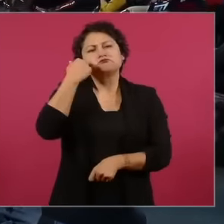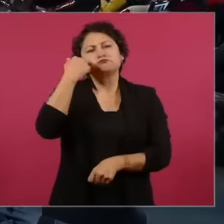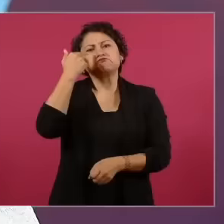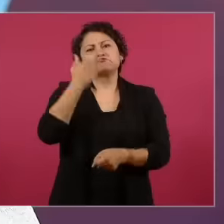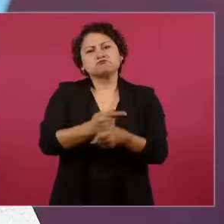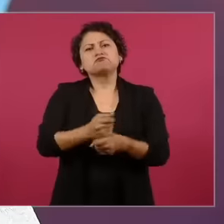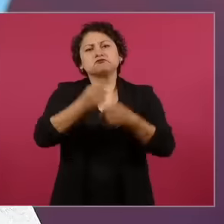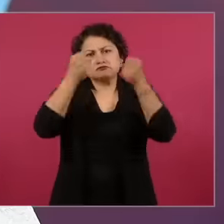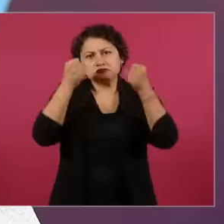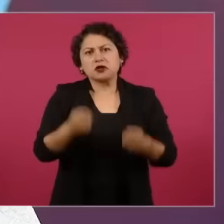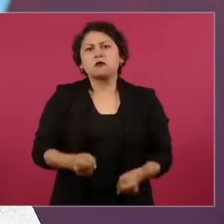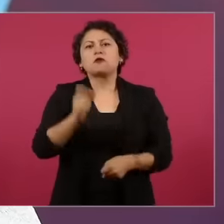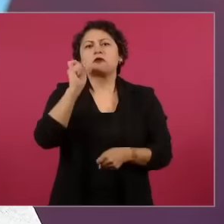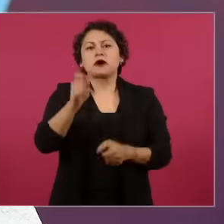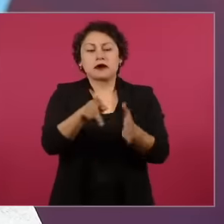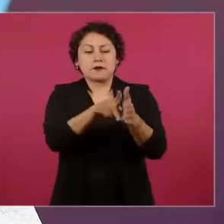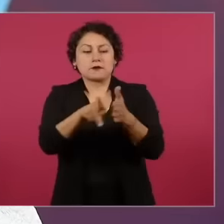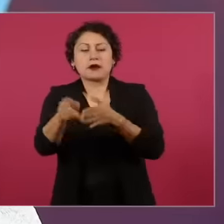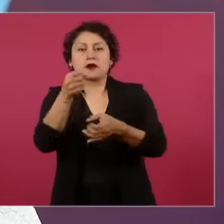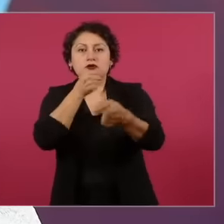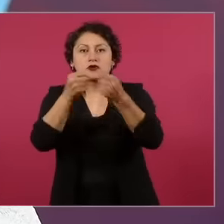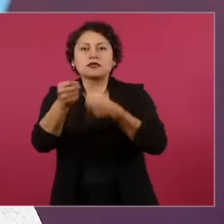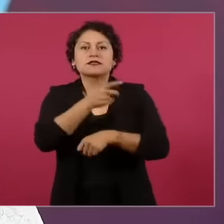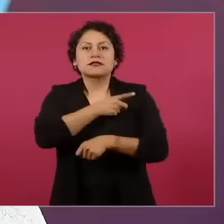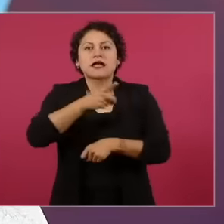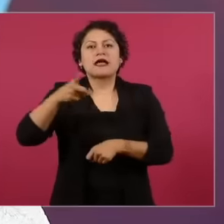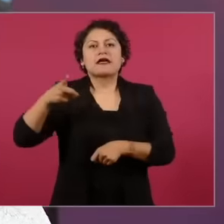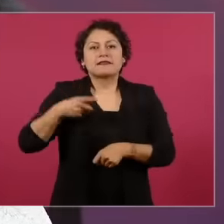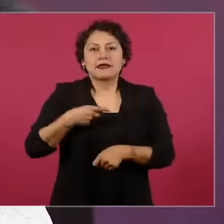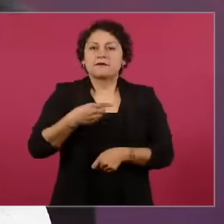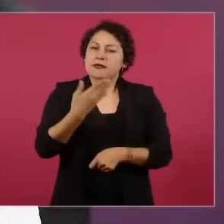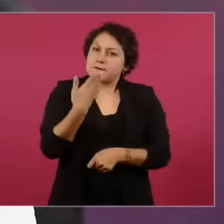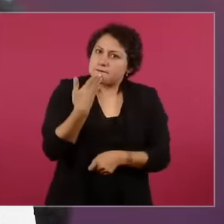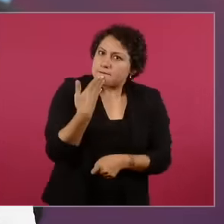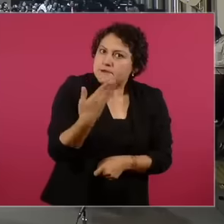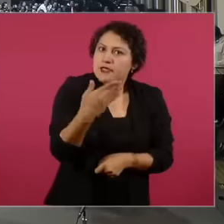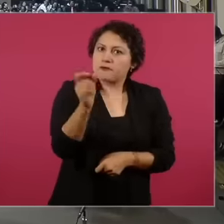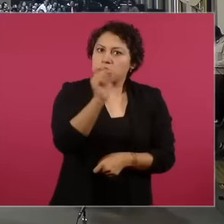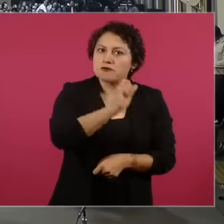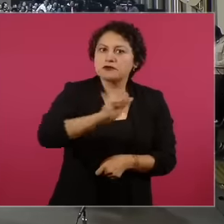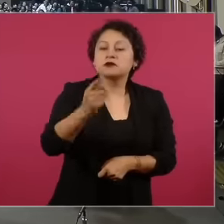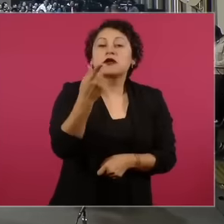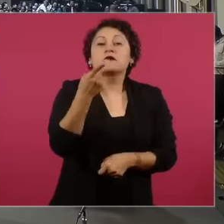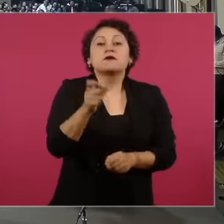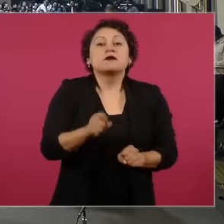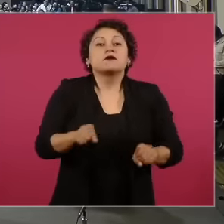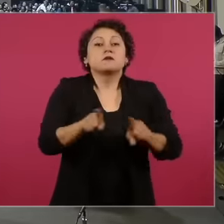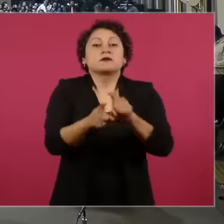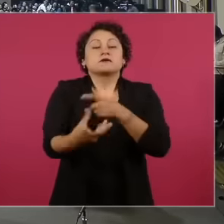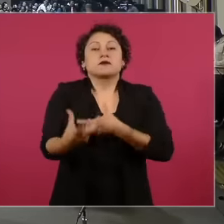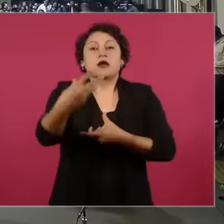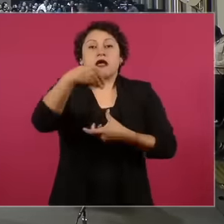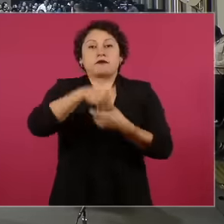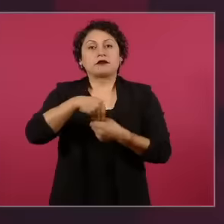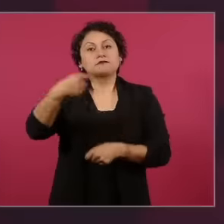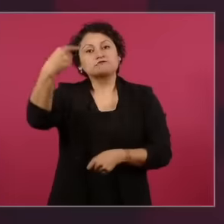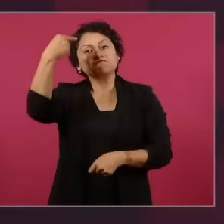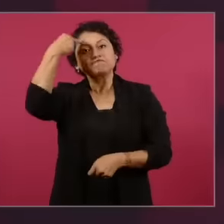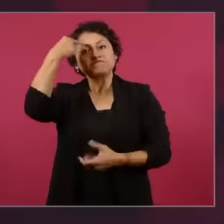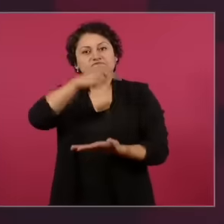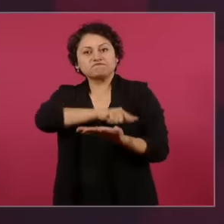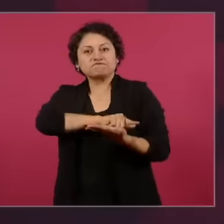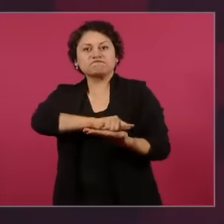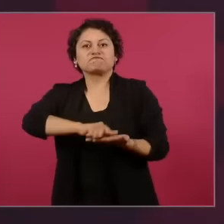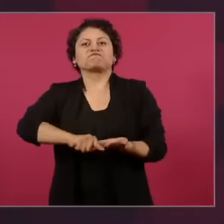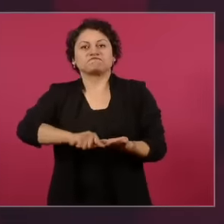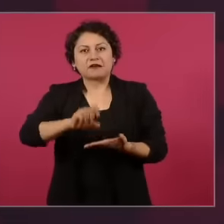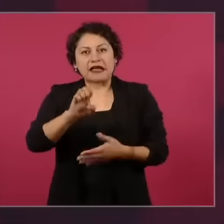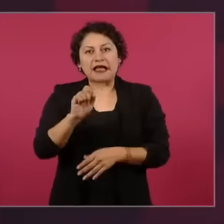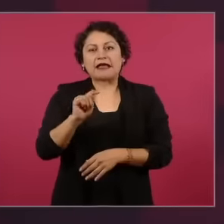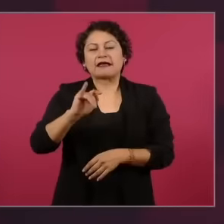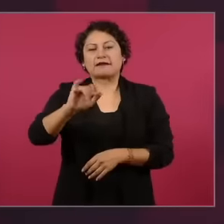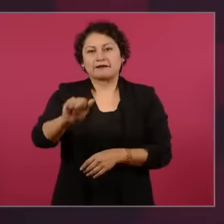class consciousness and social conscience who investigate everyone but in particular focus